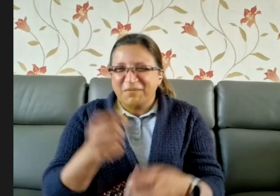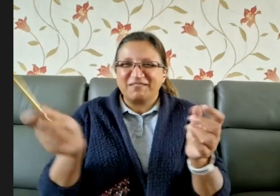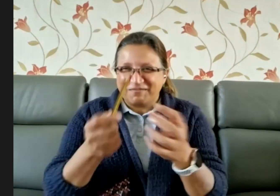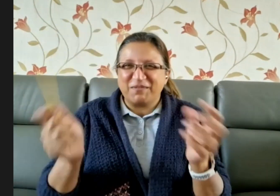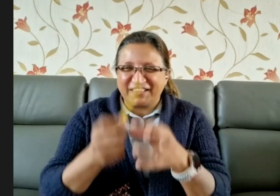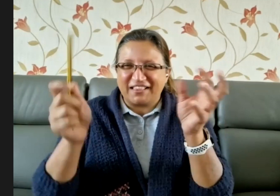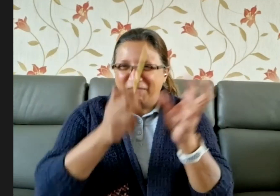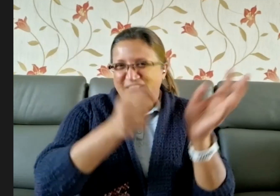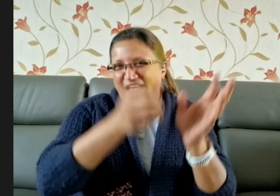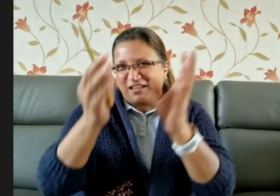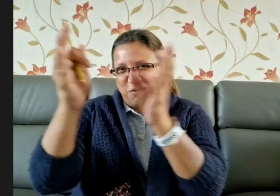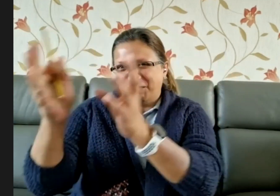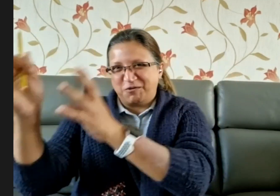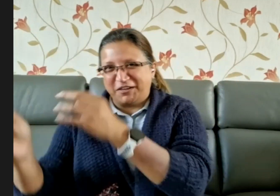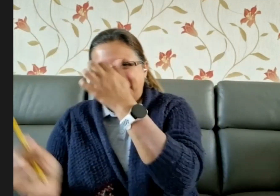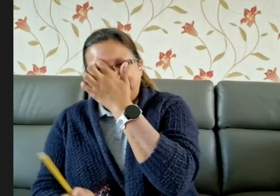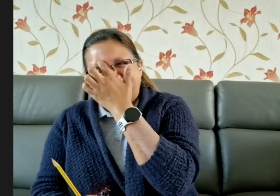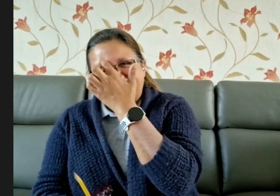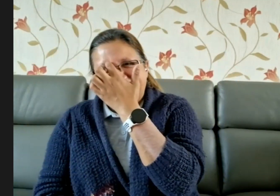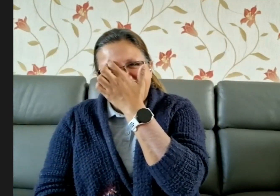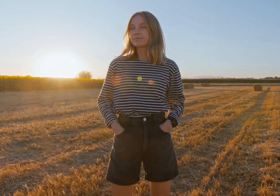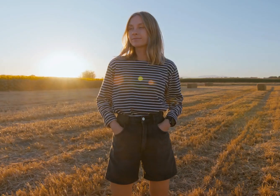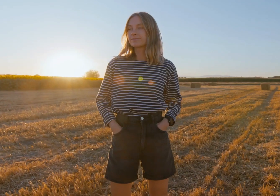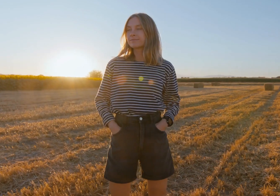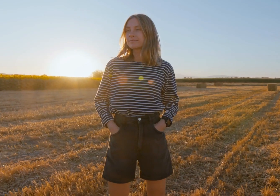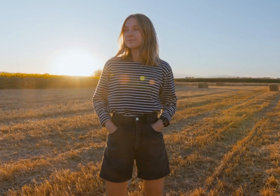I mean, but, but I mean that's, that's what we're trying to do, isn't it? In mindful moment.